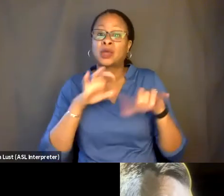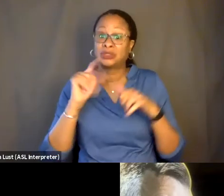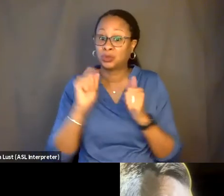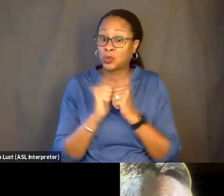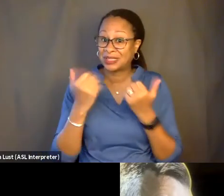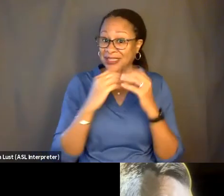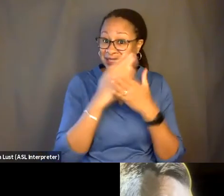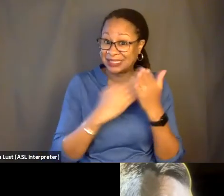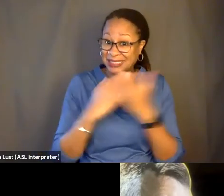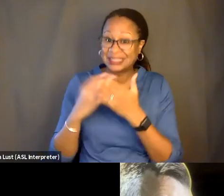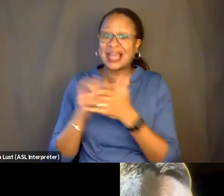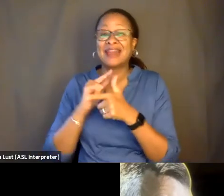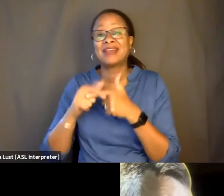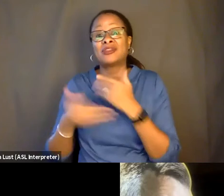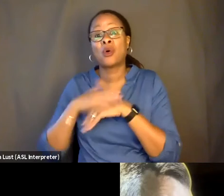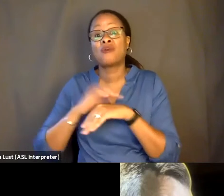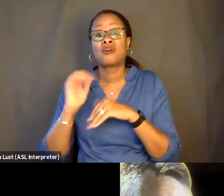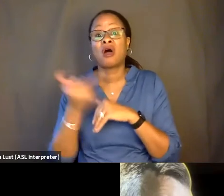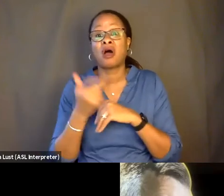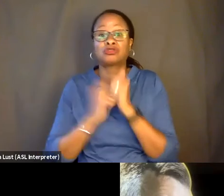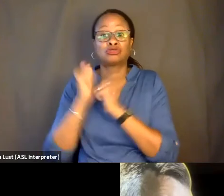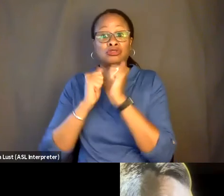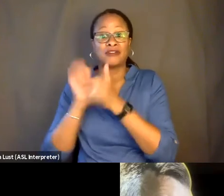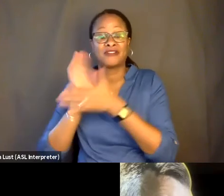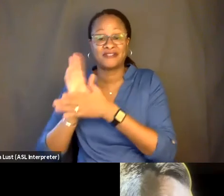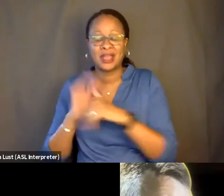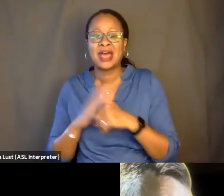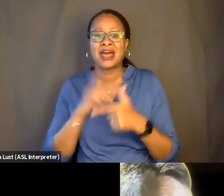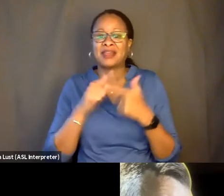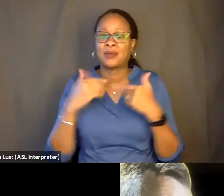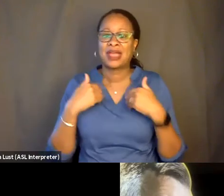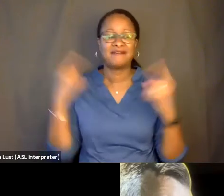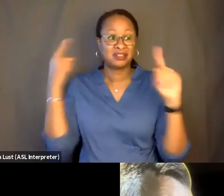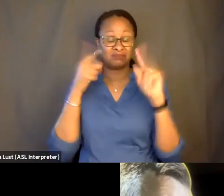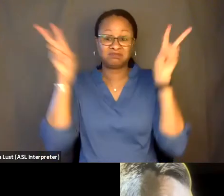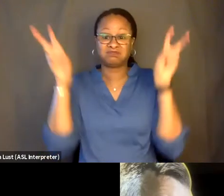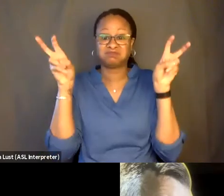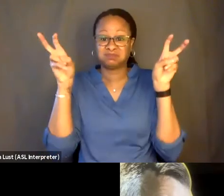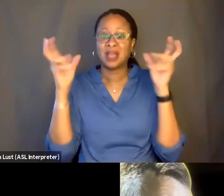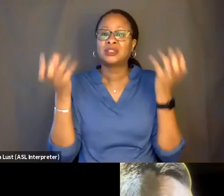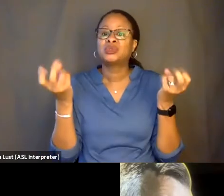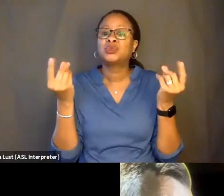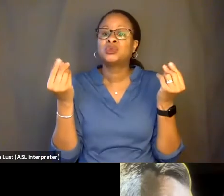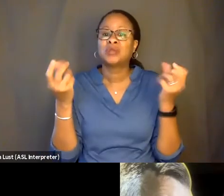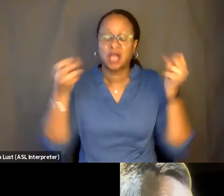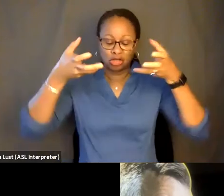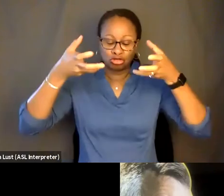of the film. And you know, we sort of had this mantra of, let's keep dropping the bowling ball on the roof of this movie.